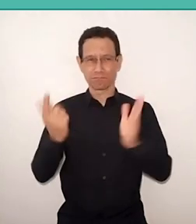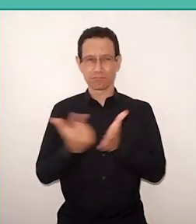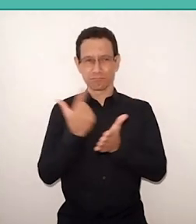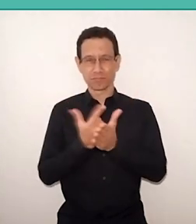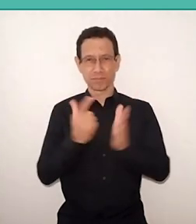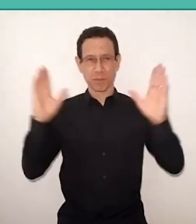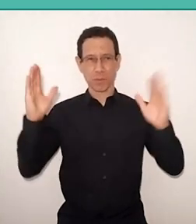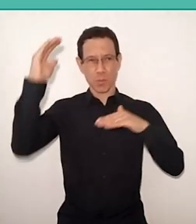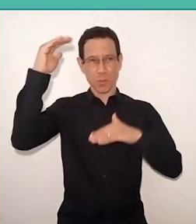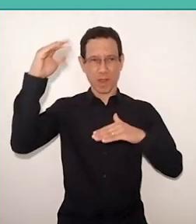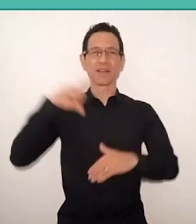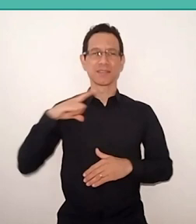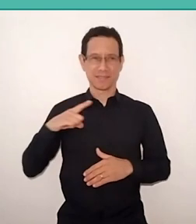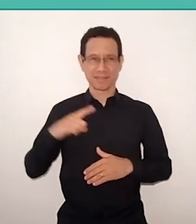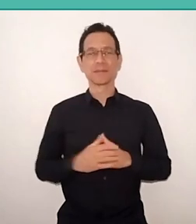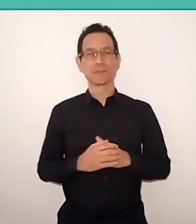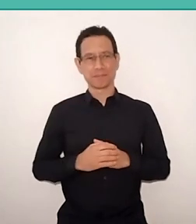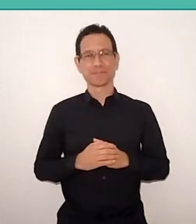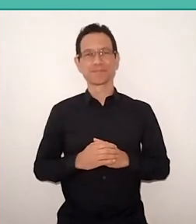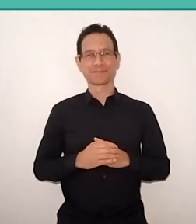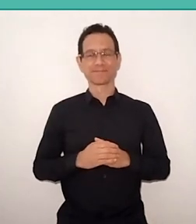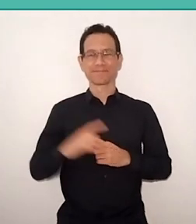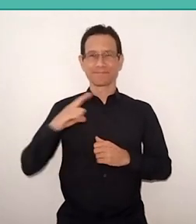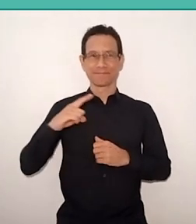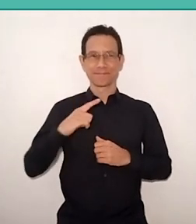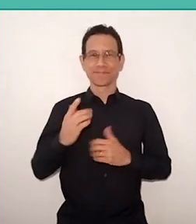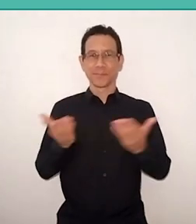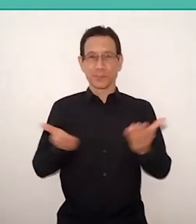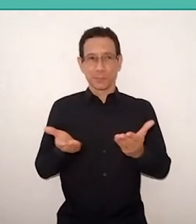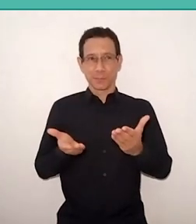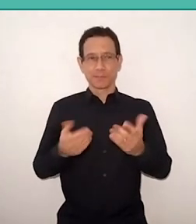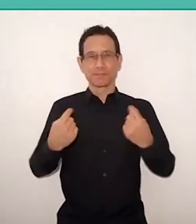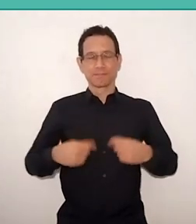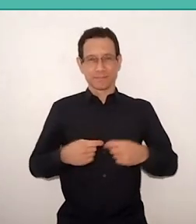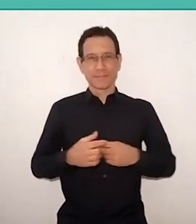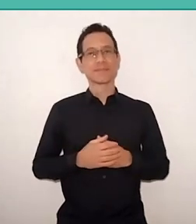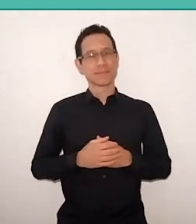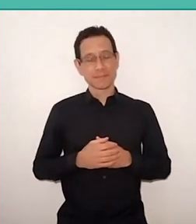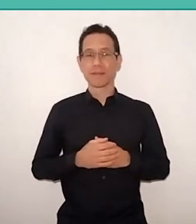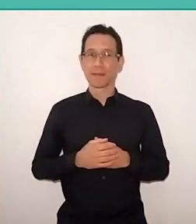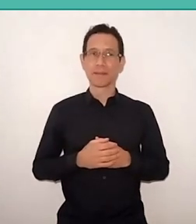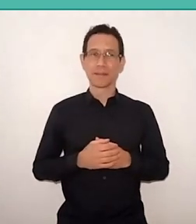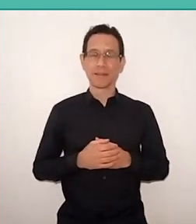I think we are in a moment to have a real Freire’s look, and when we think in Paulo Freire,